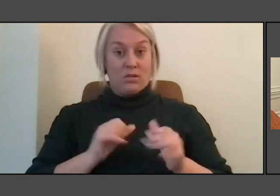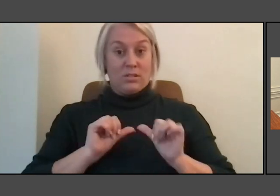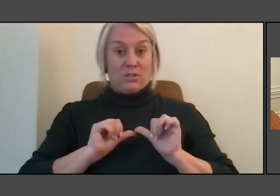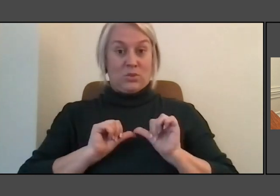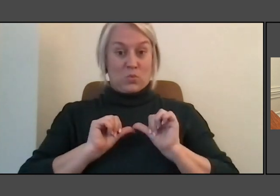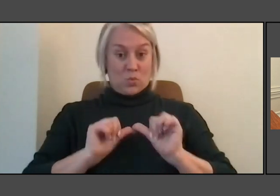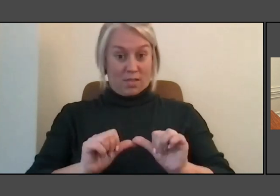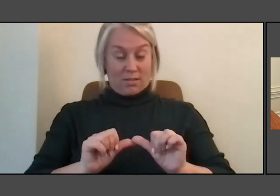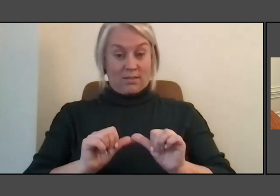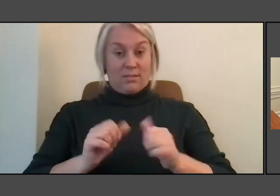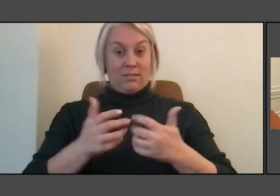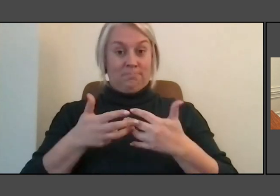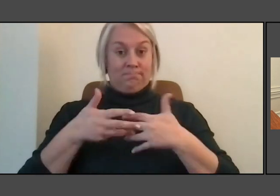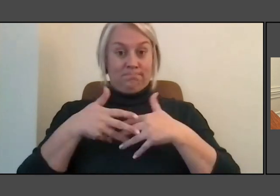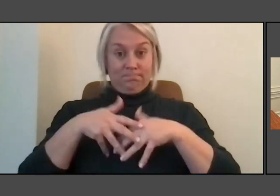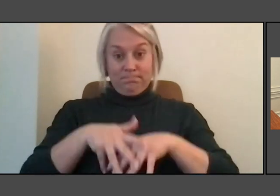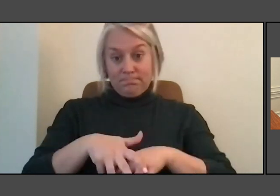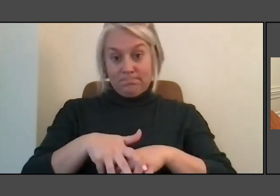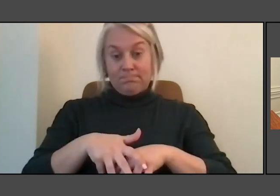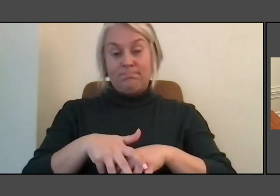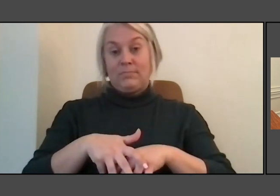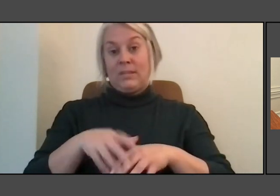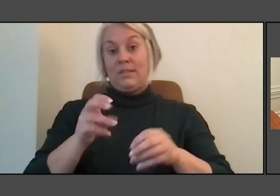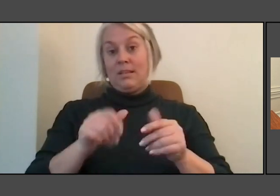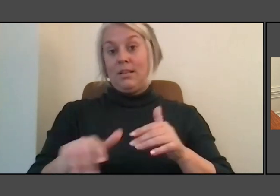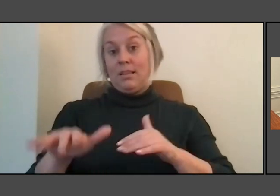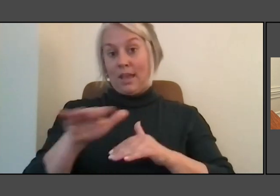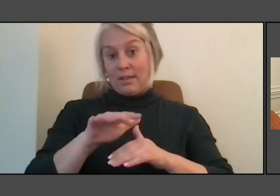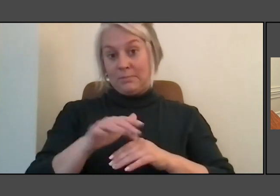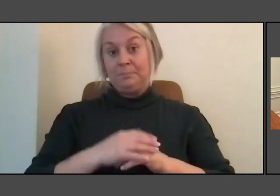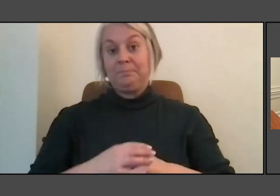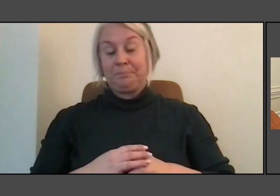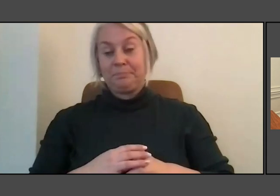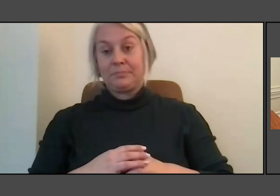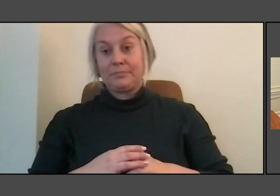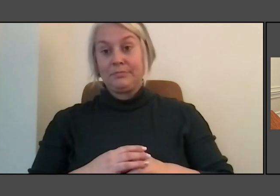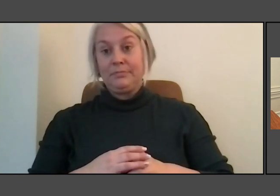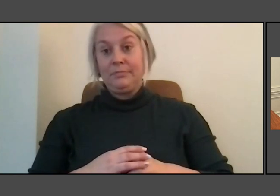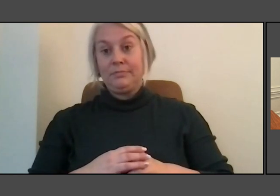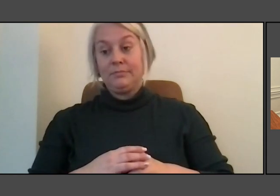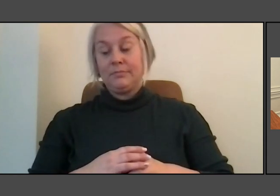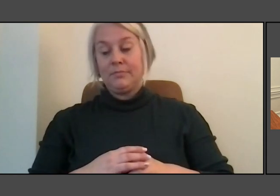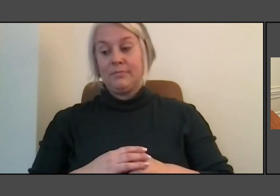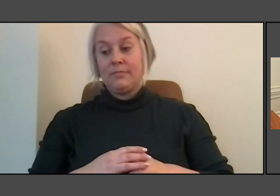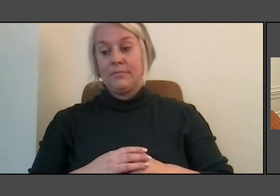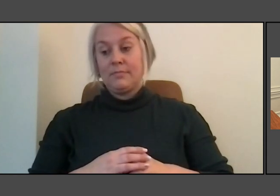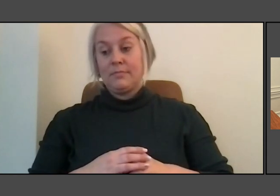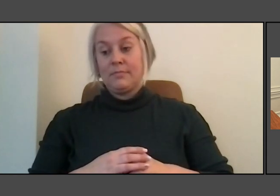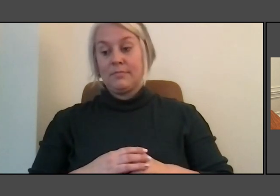of the landscape in that sense. And so it took me a while and I wanted to do something